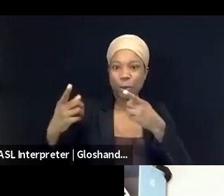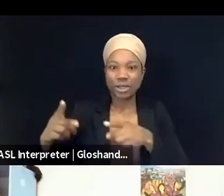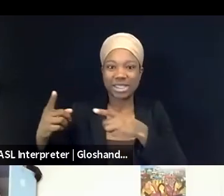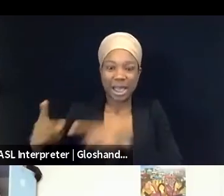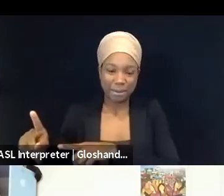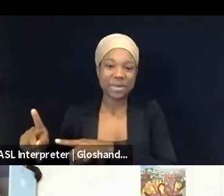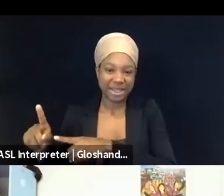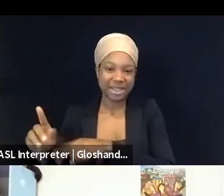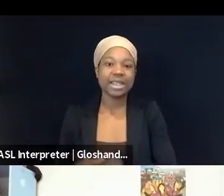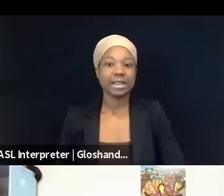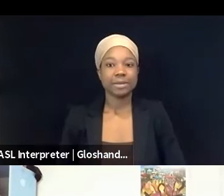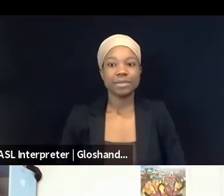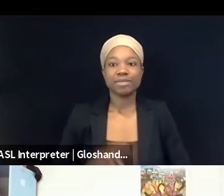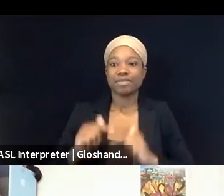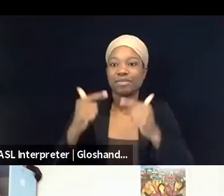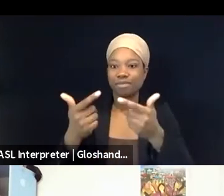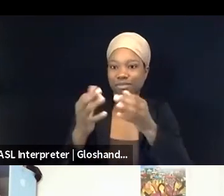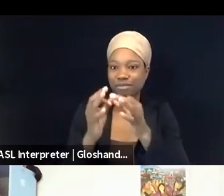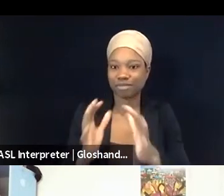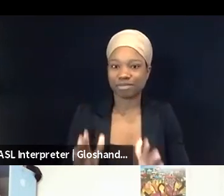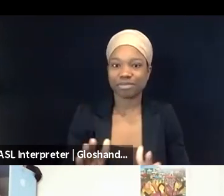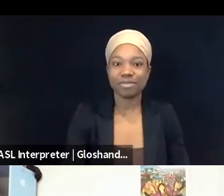Nadim mentioned the way that social media companies